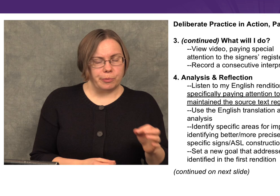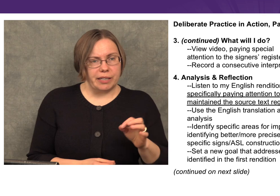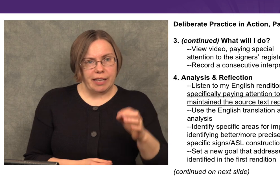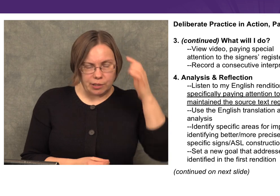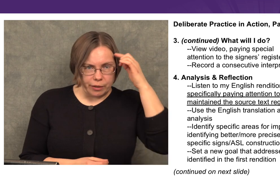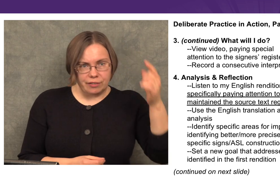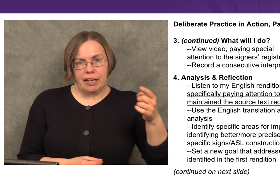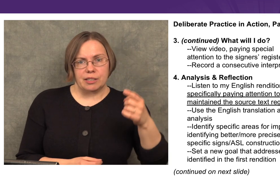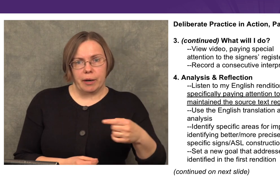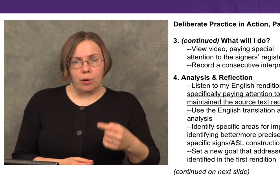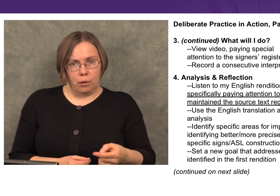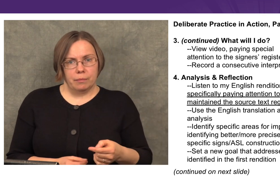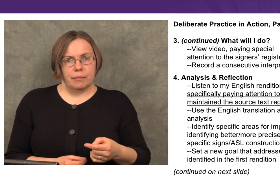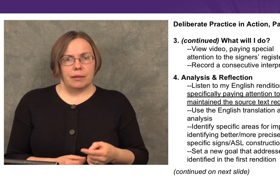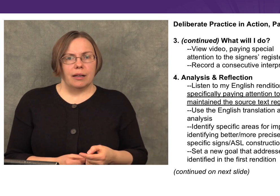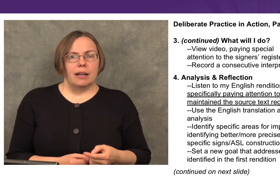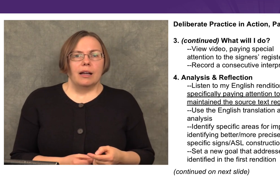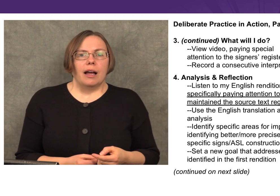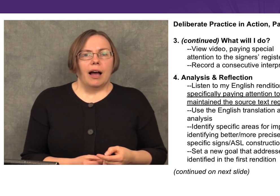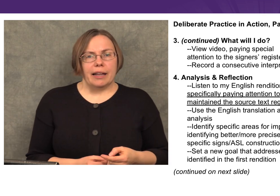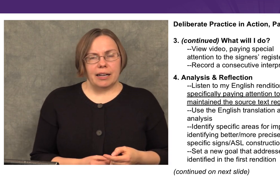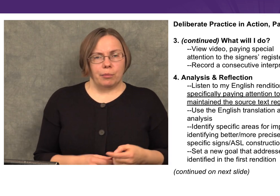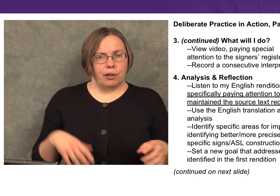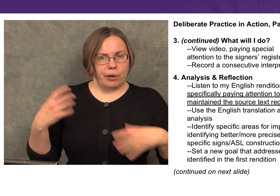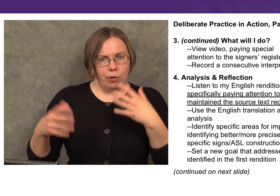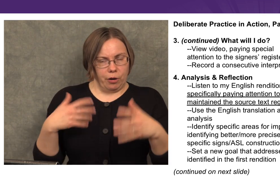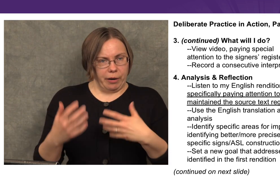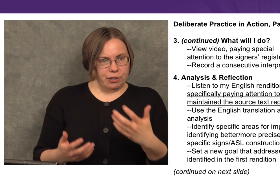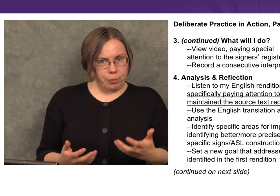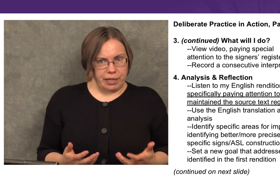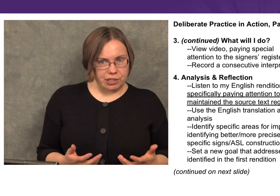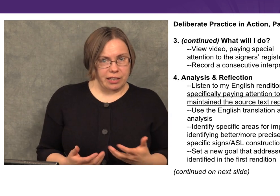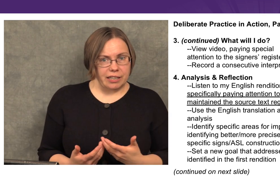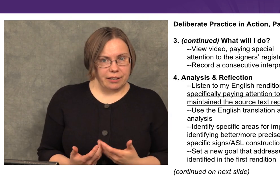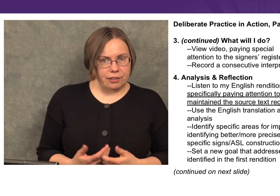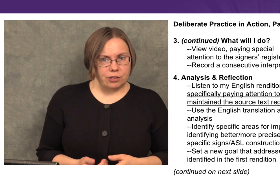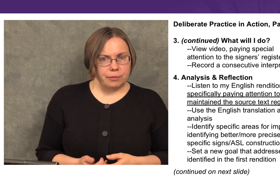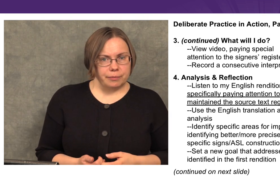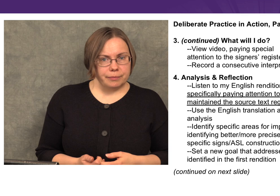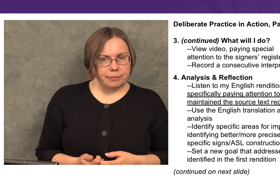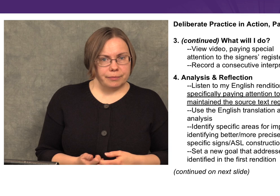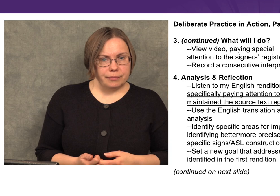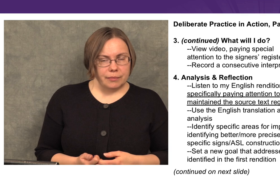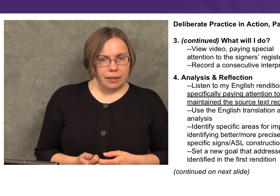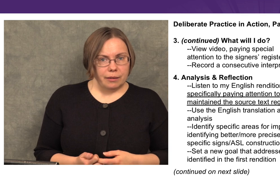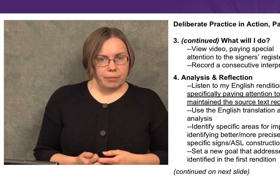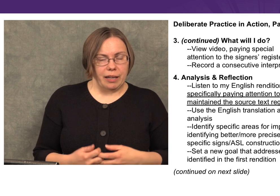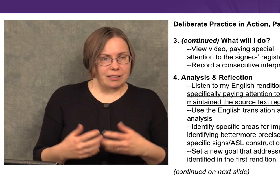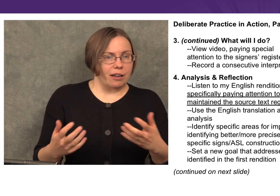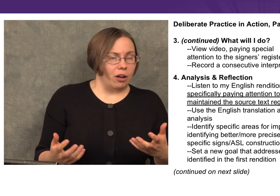because that’s what I’ve set as my goal. Then I’m going to record my interpretation into English. But that’s not all—